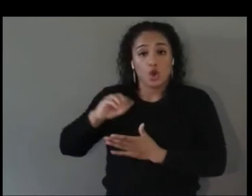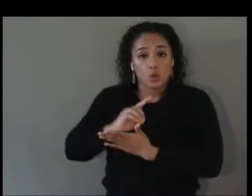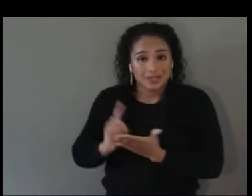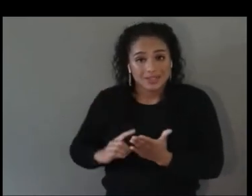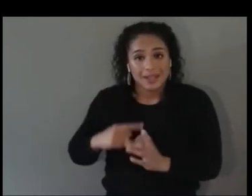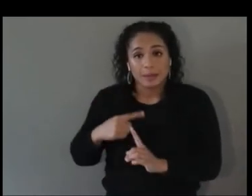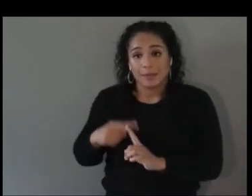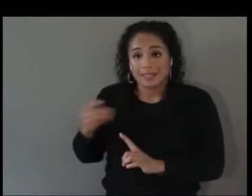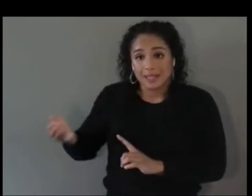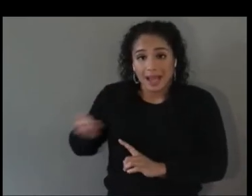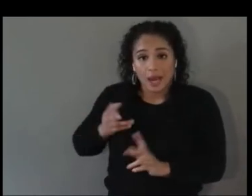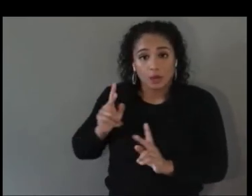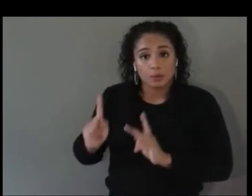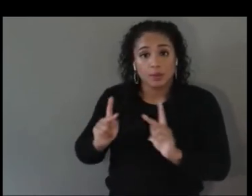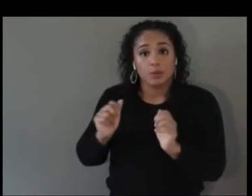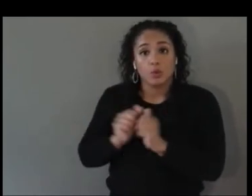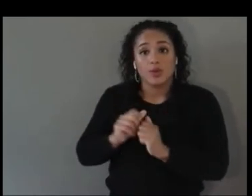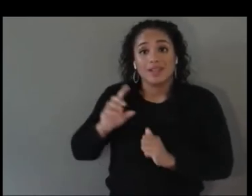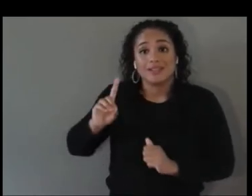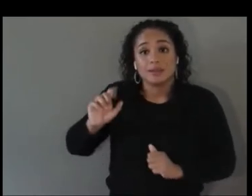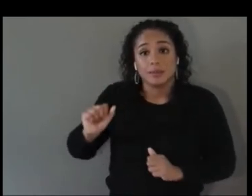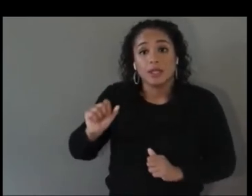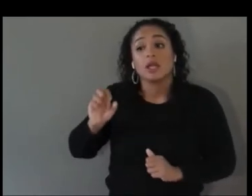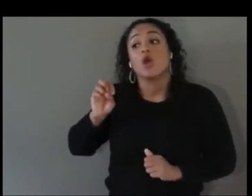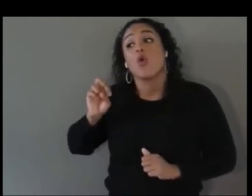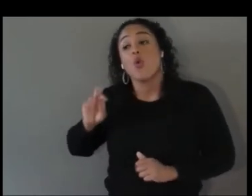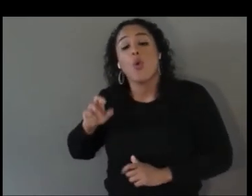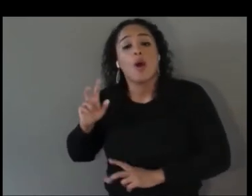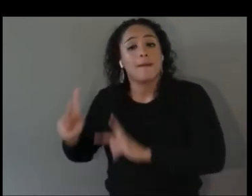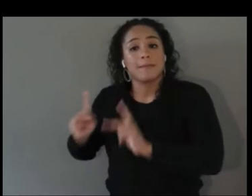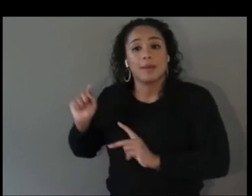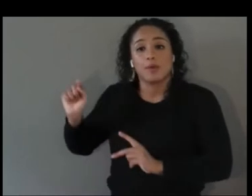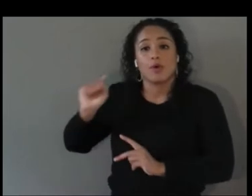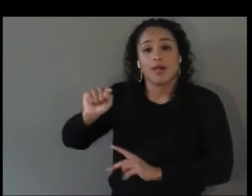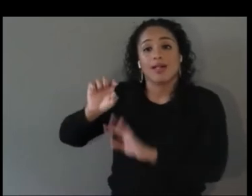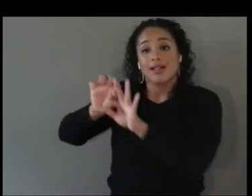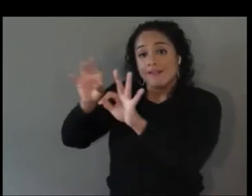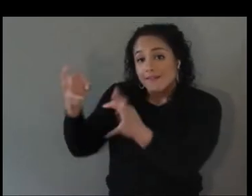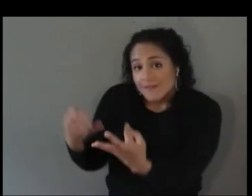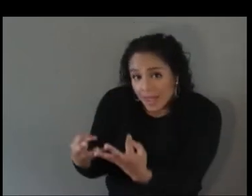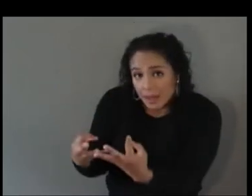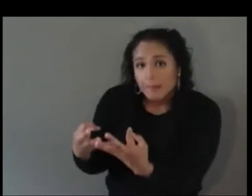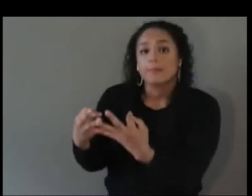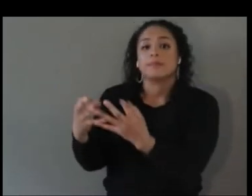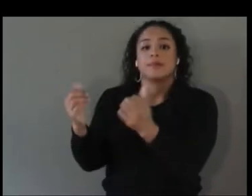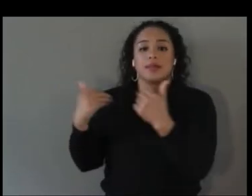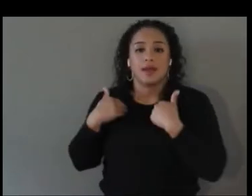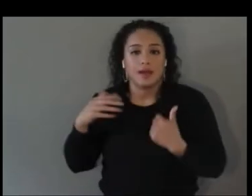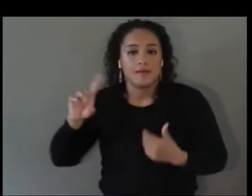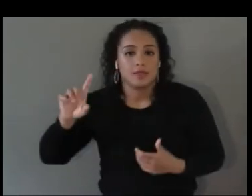members with disabilities into the team, so our company currently is about 16 people, but what